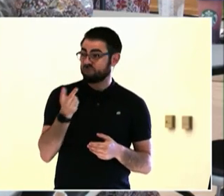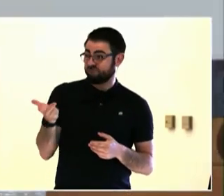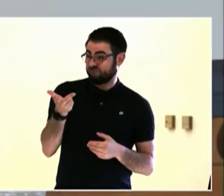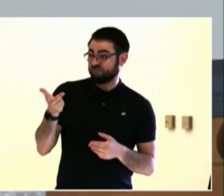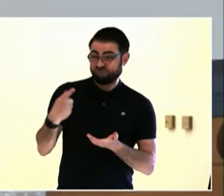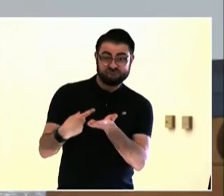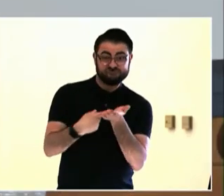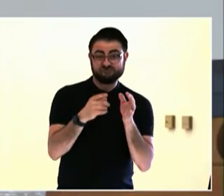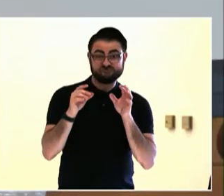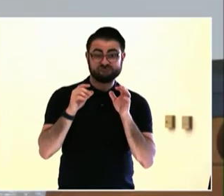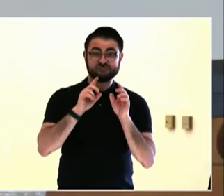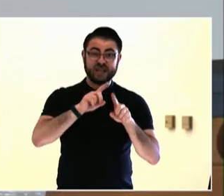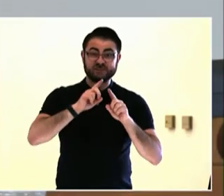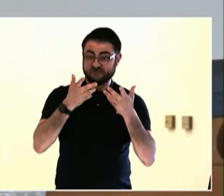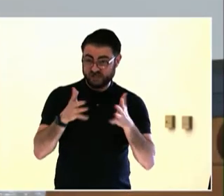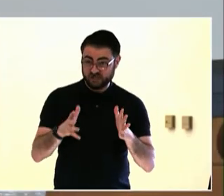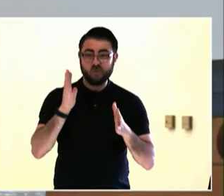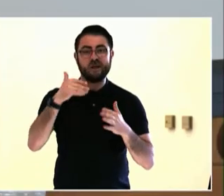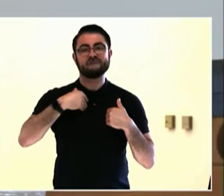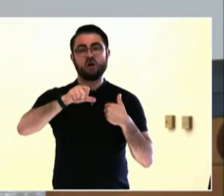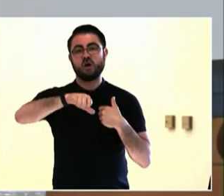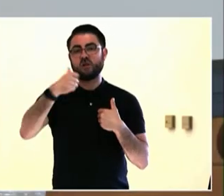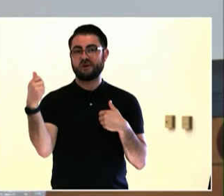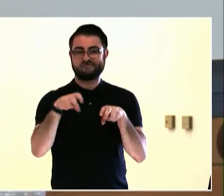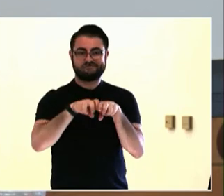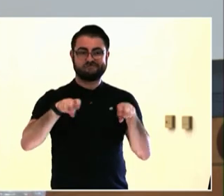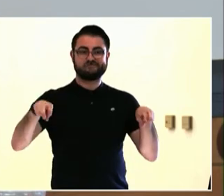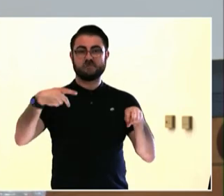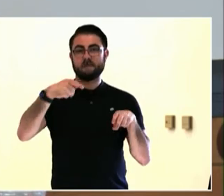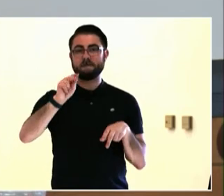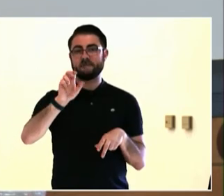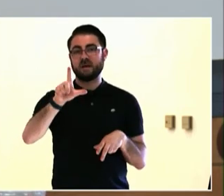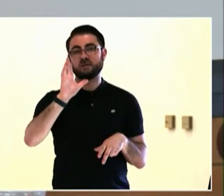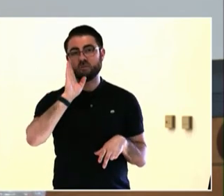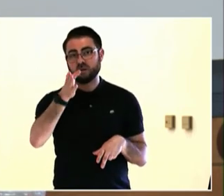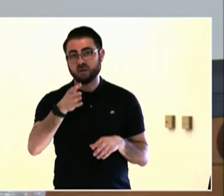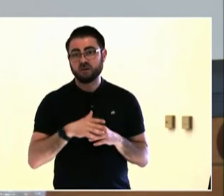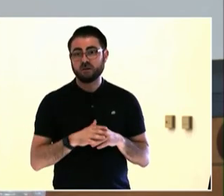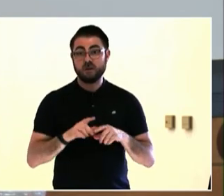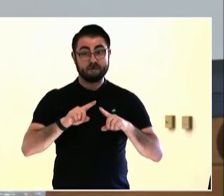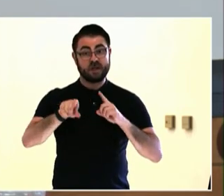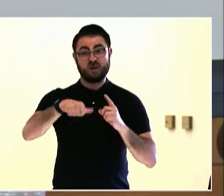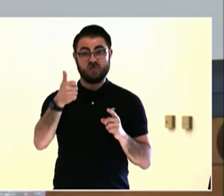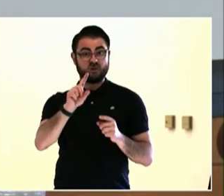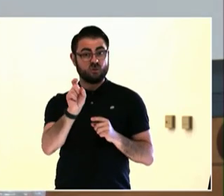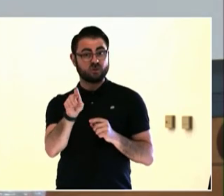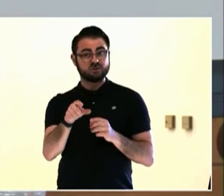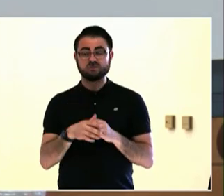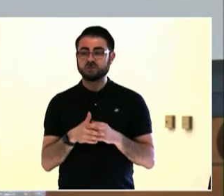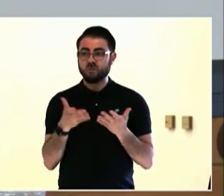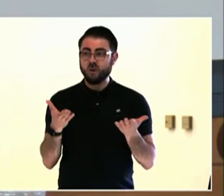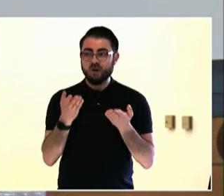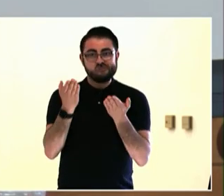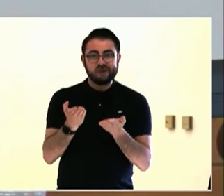not typically gotten funding because they haven't been able to reach the threshold of what the requirements are for